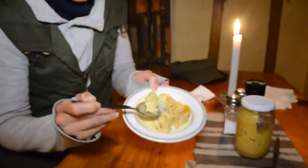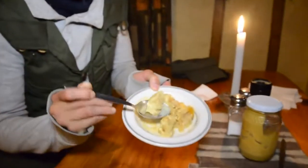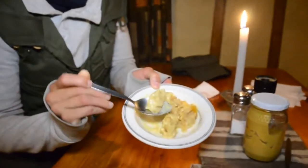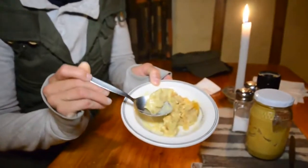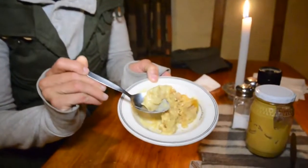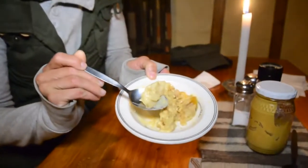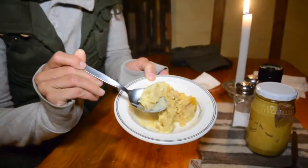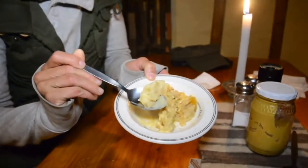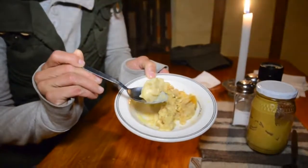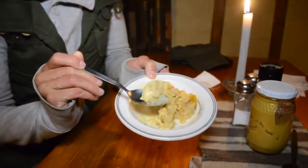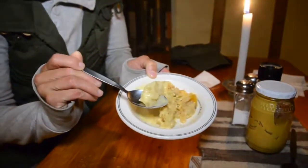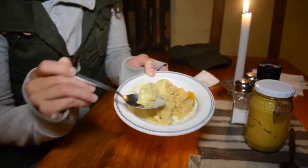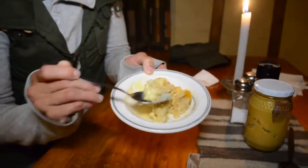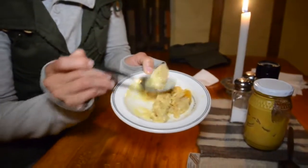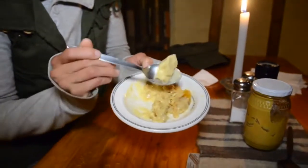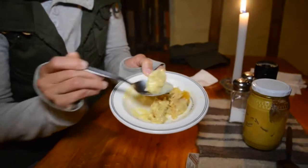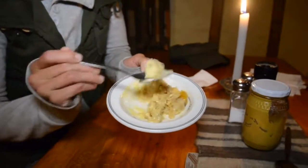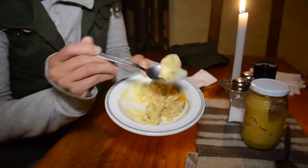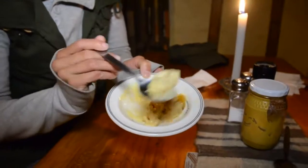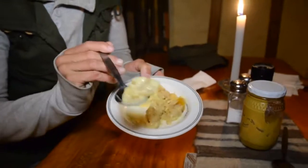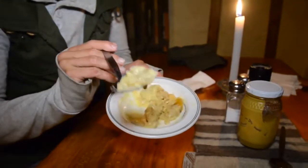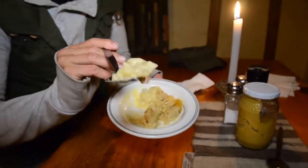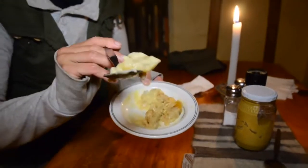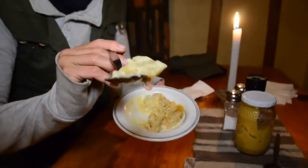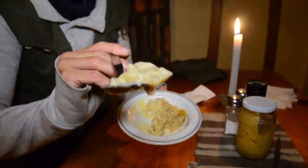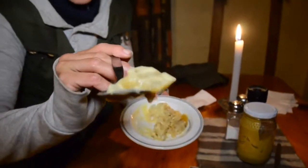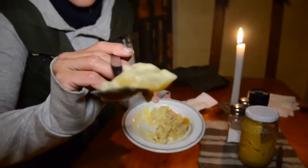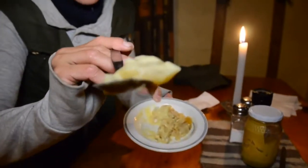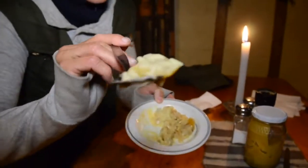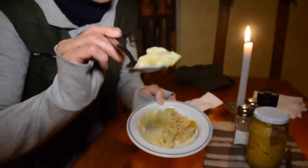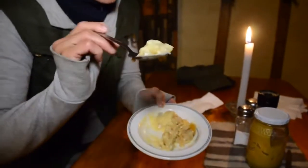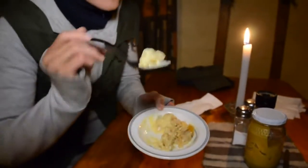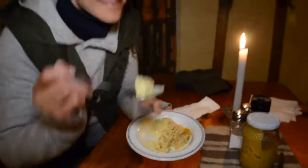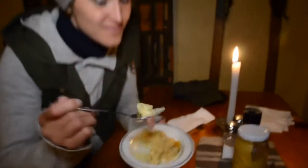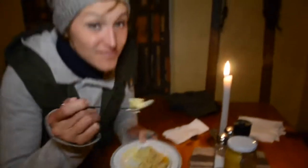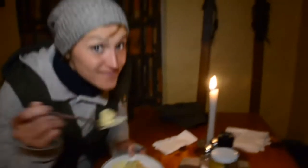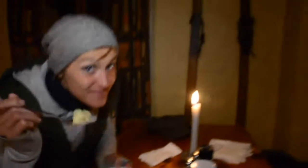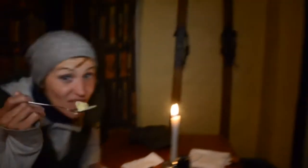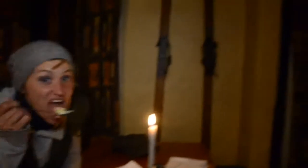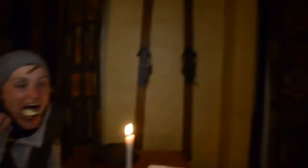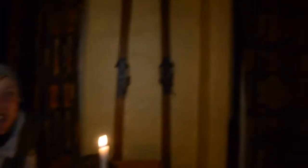on top.